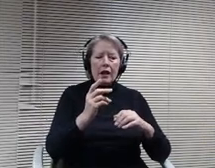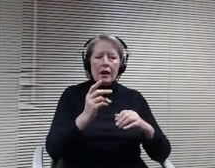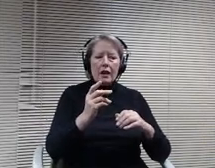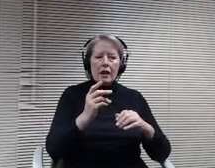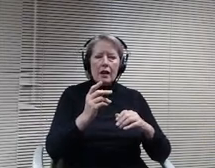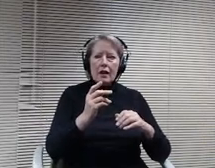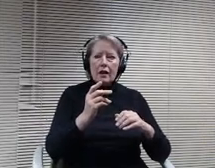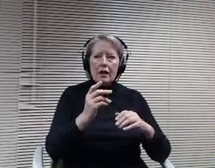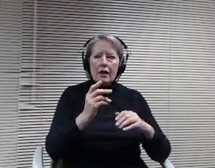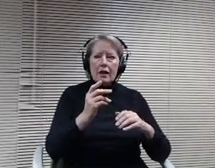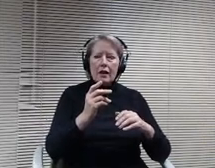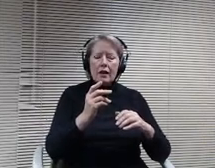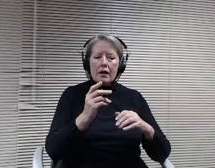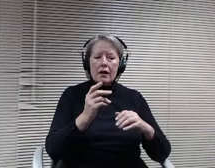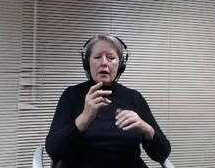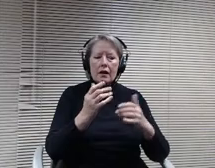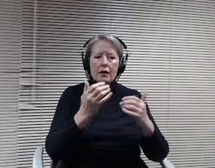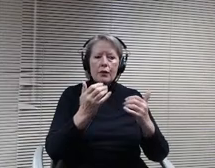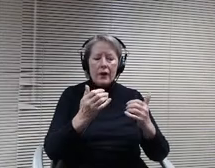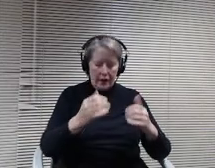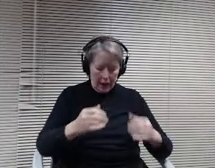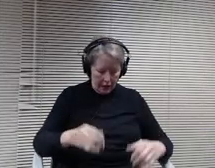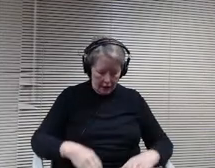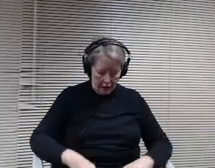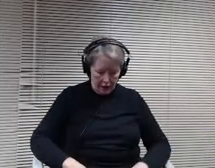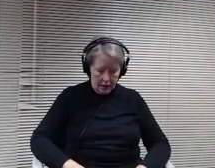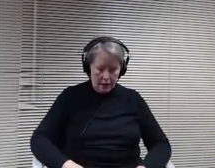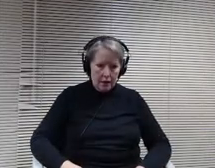stopping at the cultural and historical diversity of the